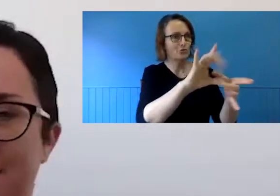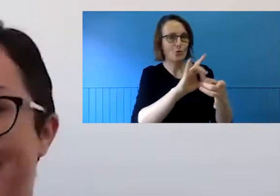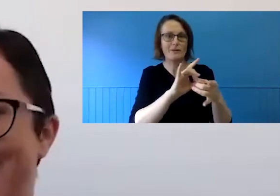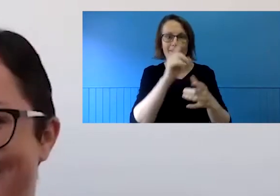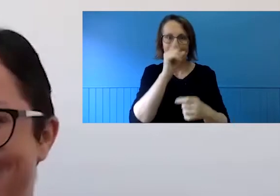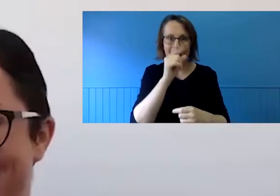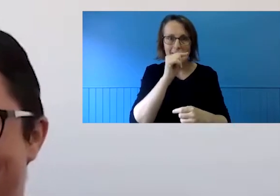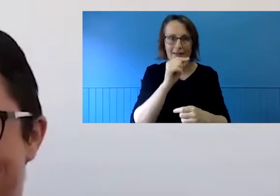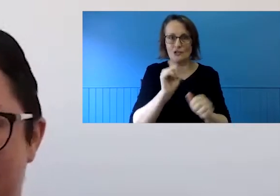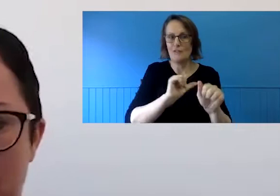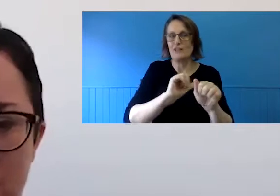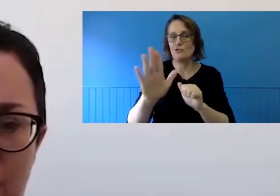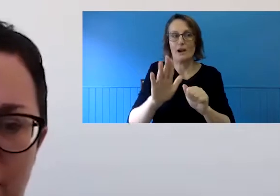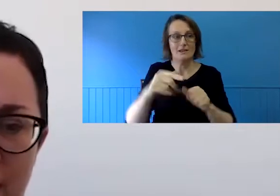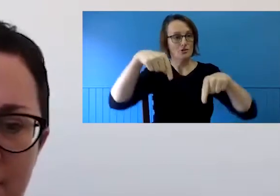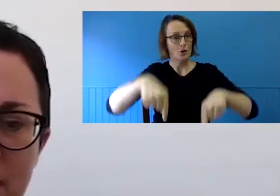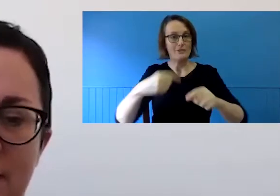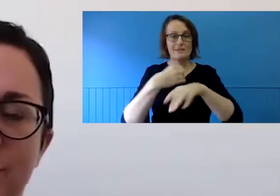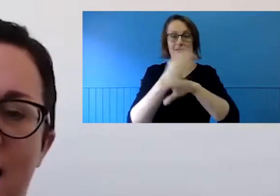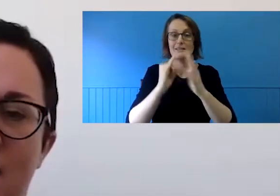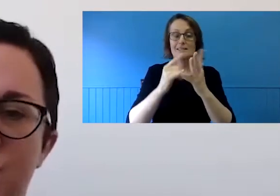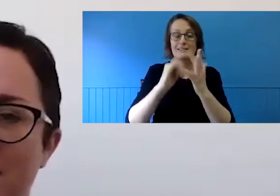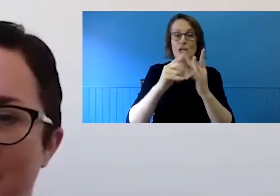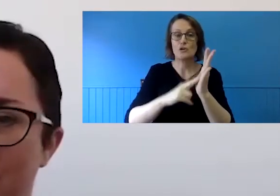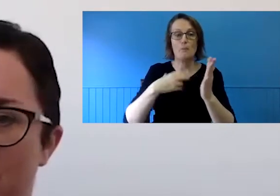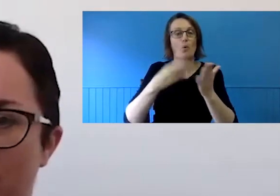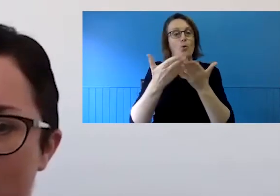making this an accessible digital program and I do encourage the rest